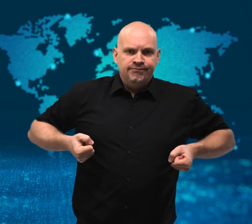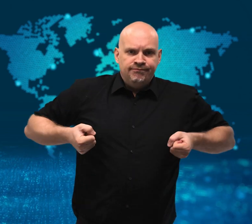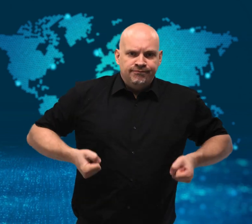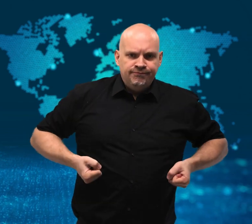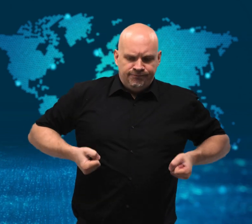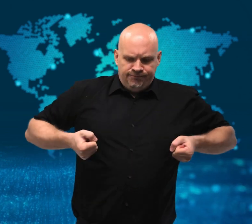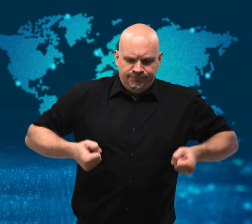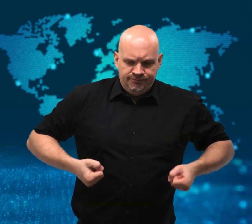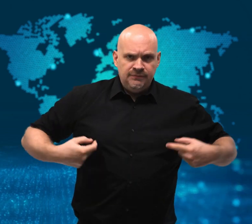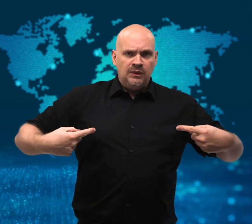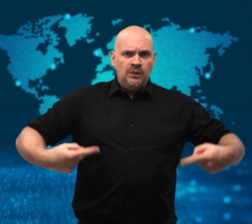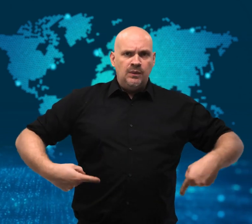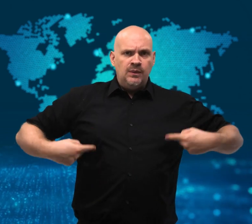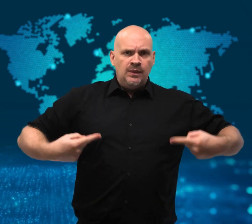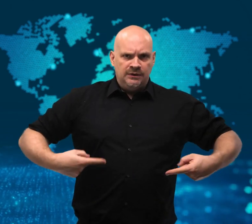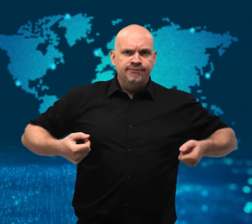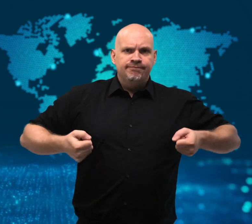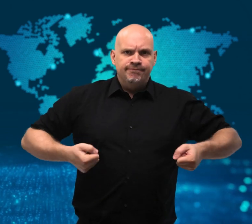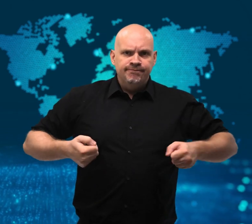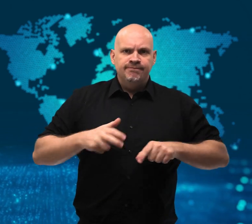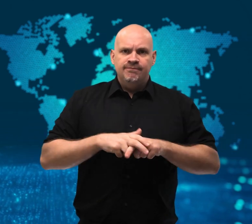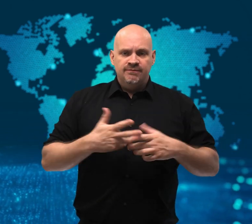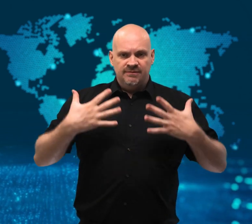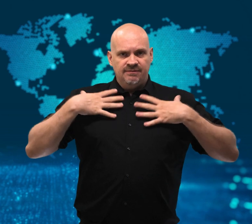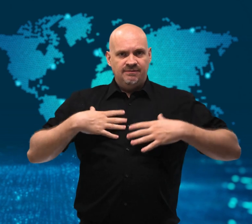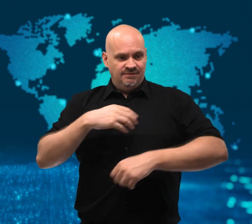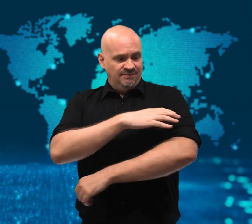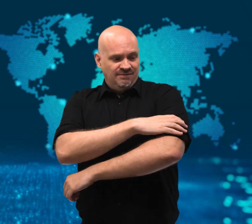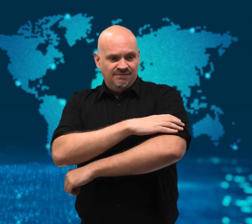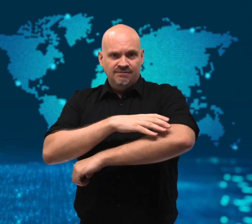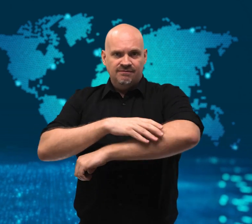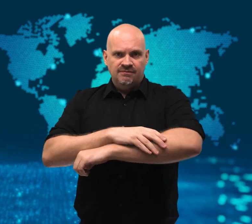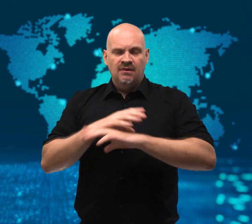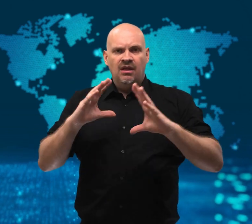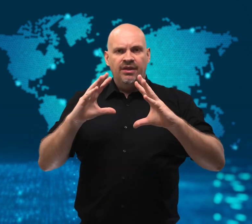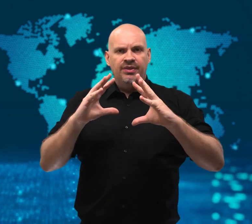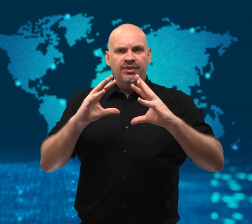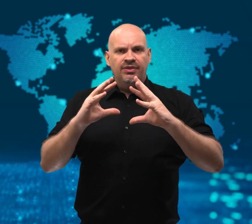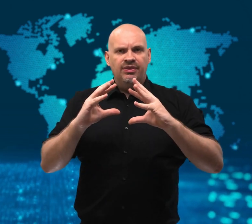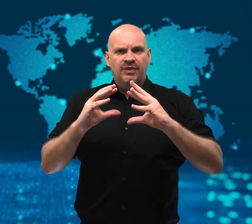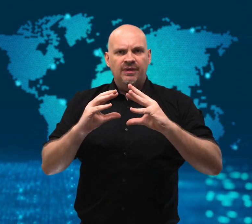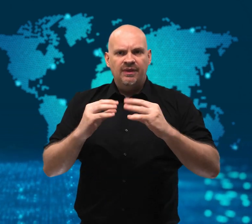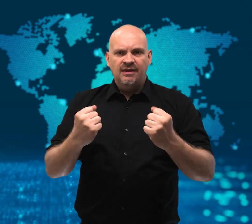because his muscles deteriorated.